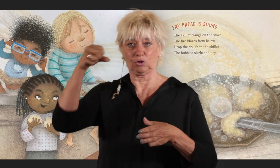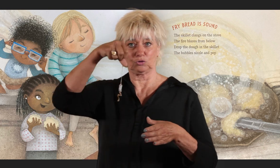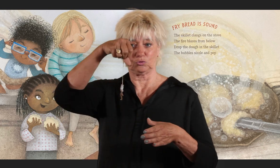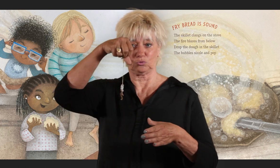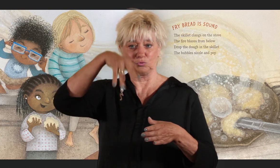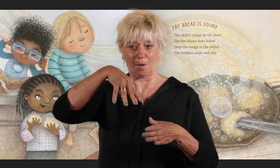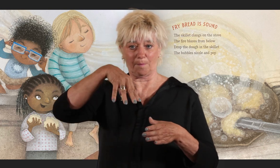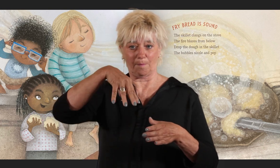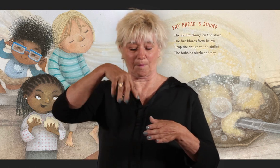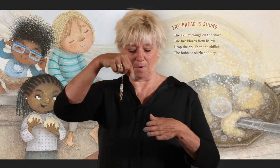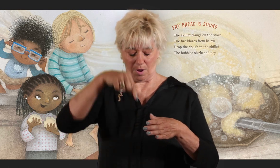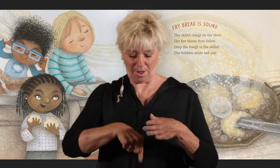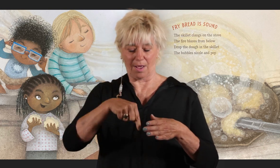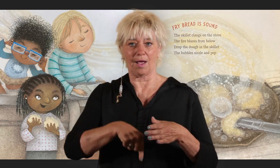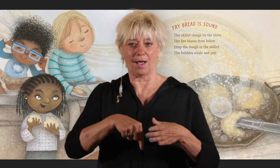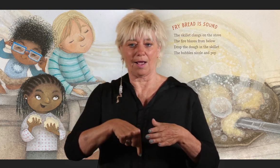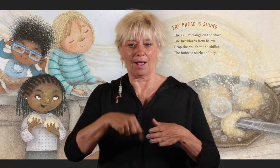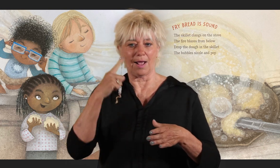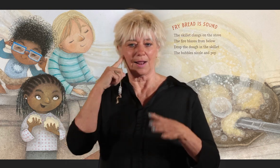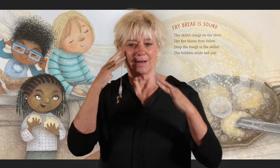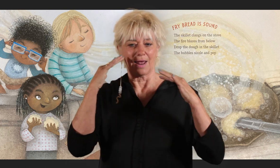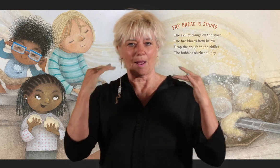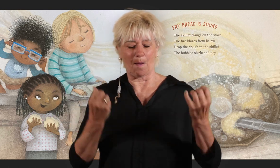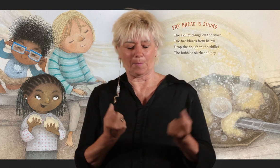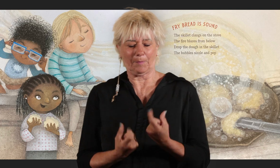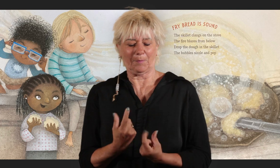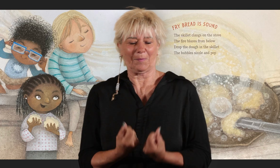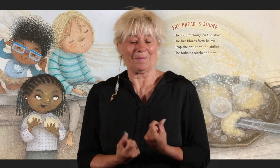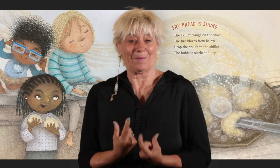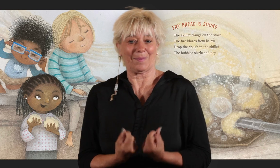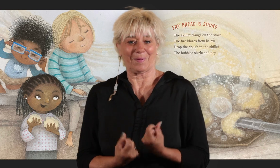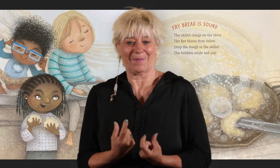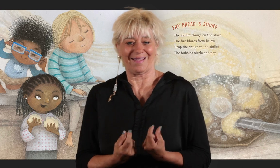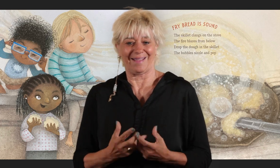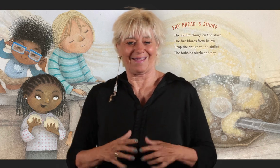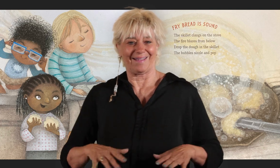Drop the dough in the skillet The bubbles sizzle and pop